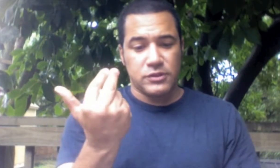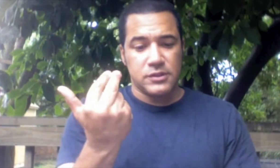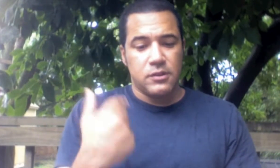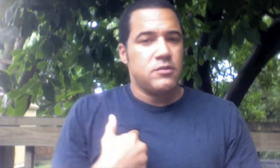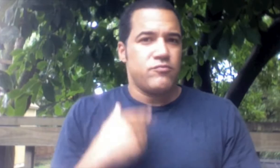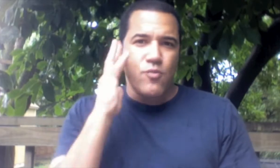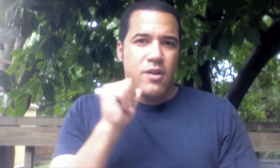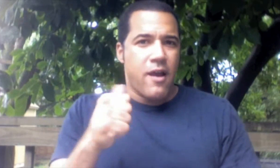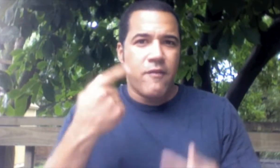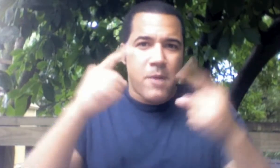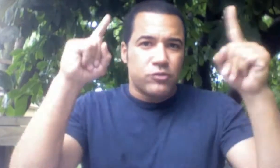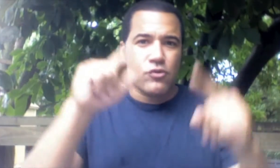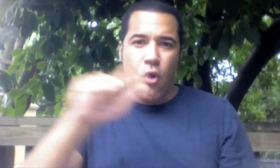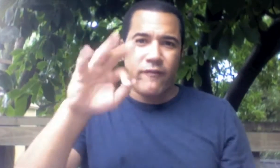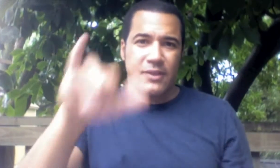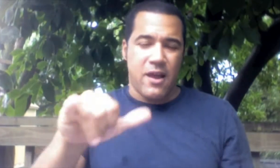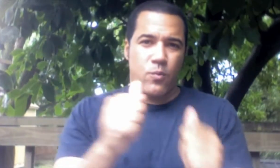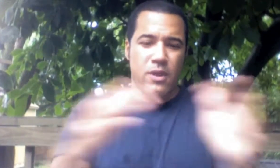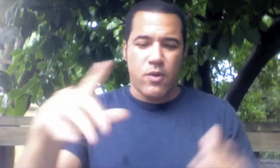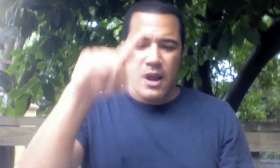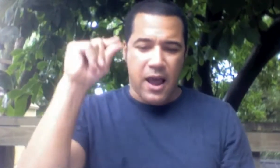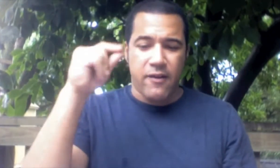I wouldn’t have accomplished all of that without Gallaudet.